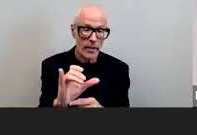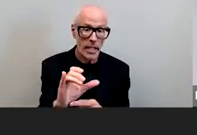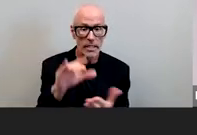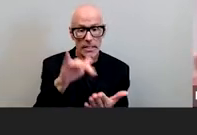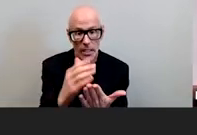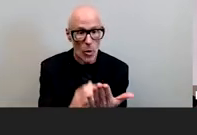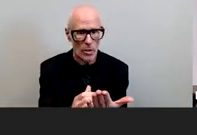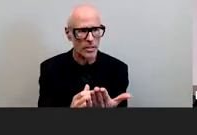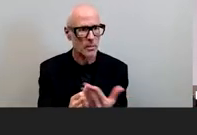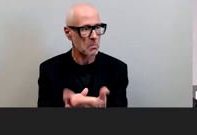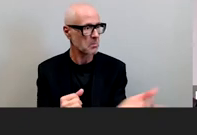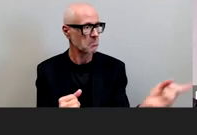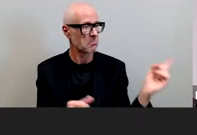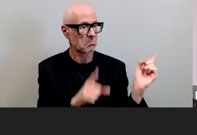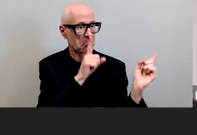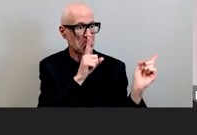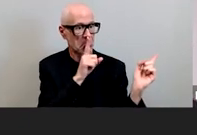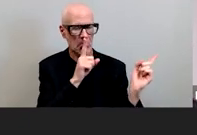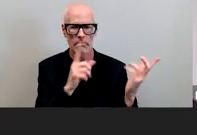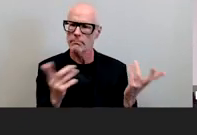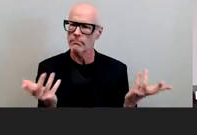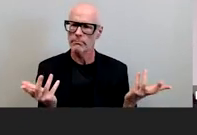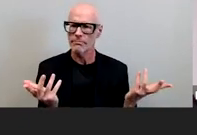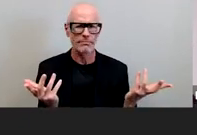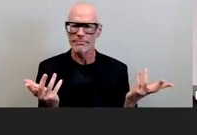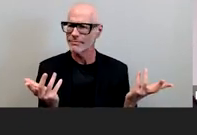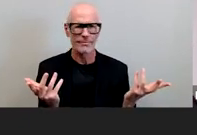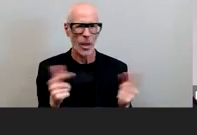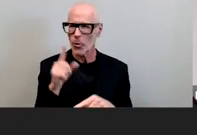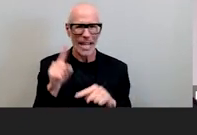nowhere else across the curriculum well we can't say with integrity that ours is an